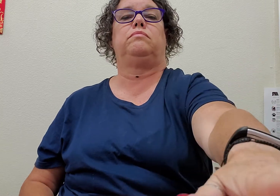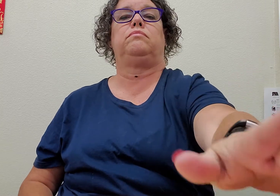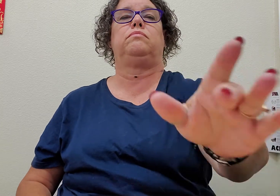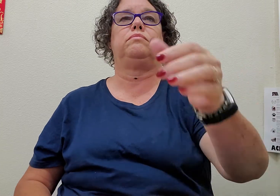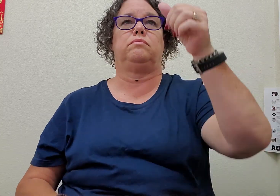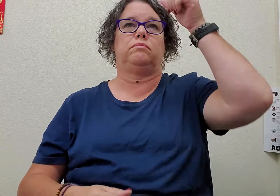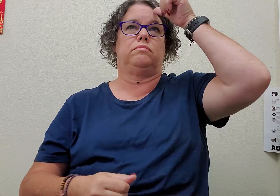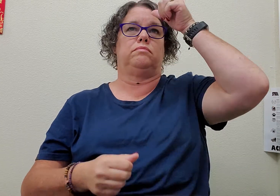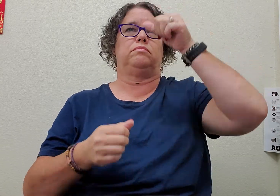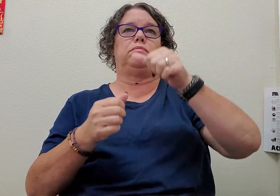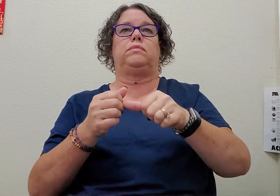remember some